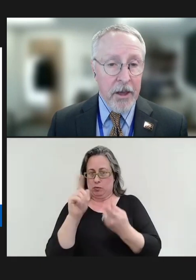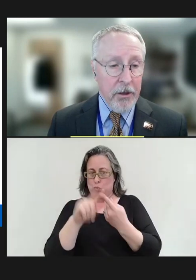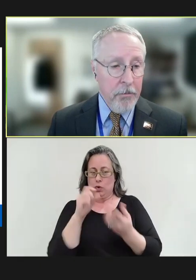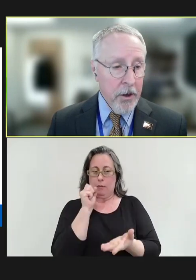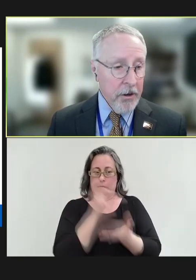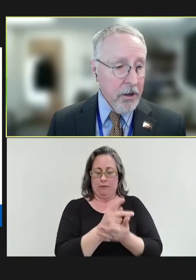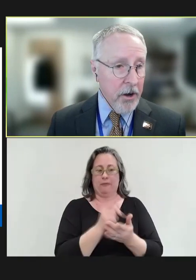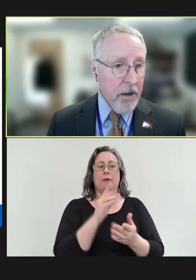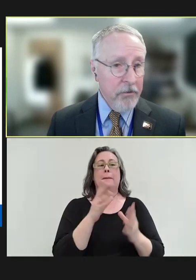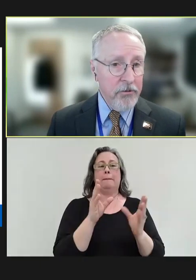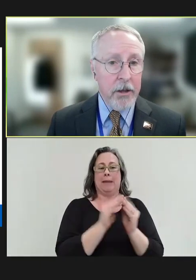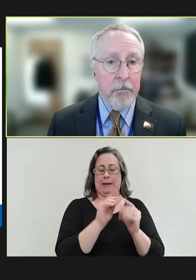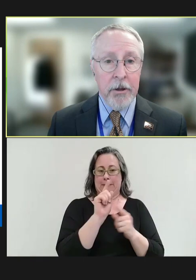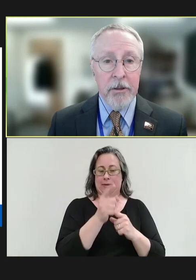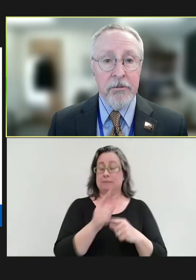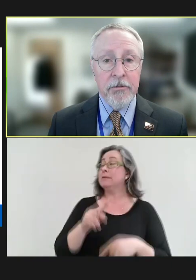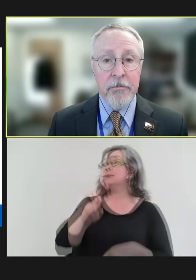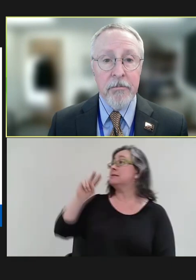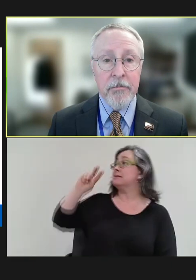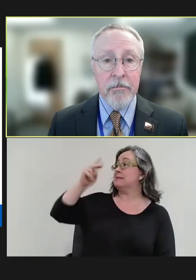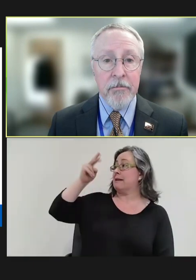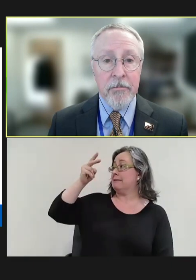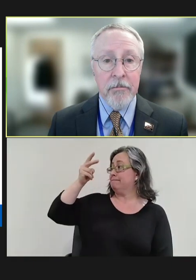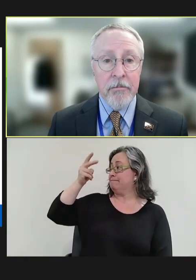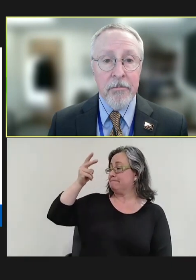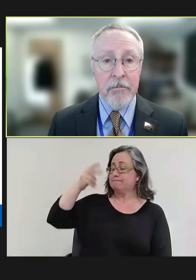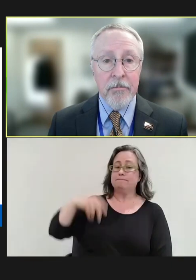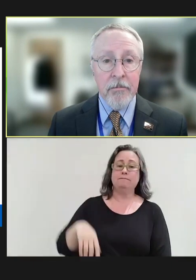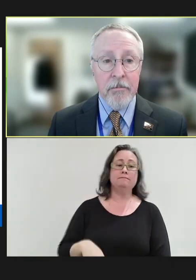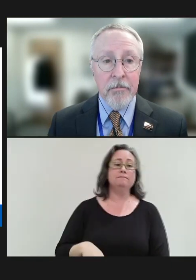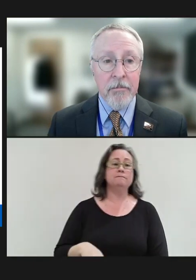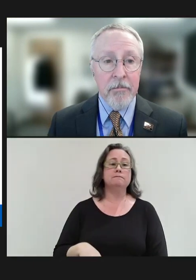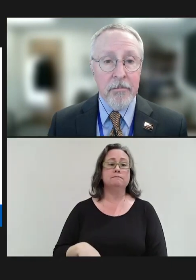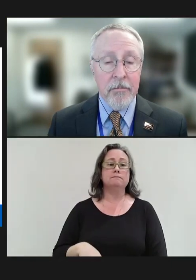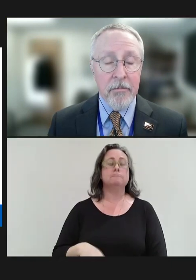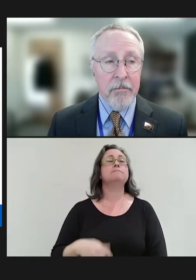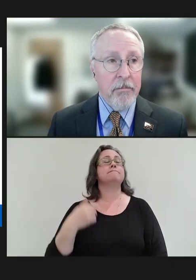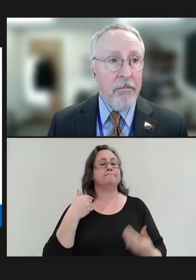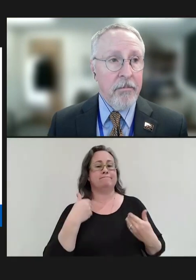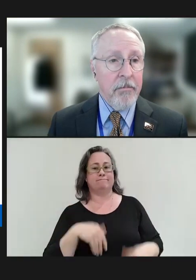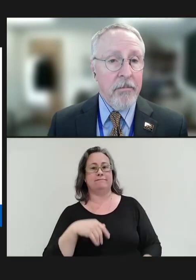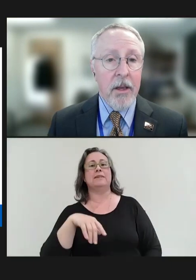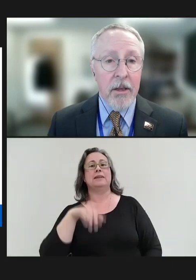Robert Hopkins, Jr.: Thank you, Melody. Could I have a second, please? Geeta Swamy: This is Geeta Swamy, second.